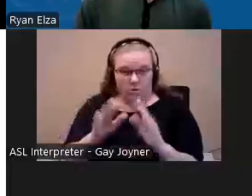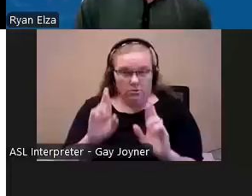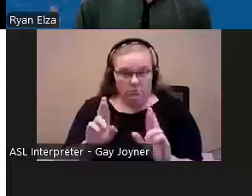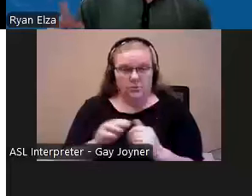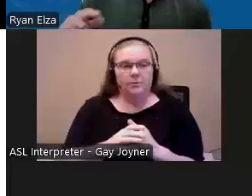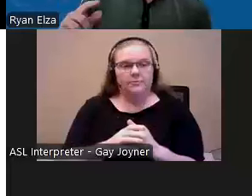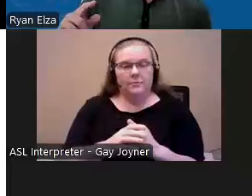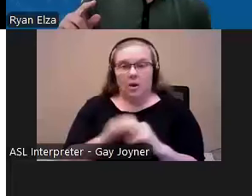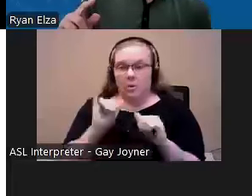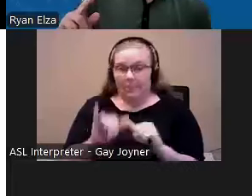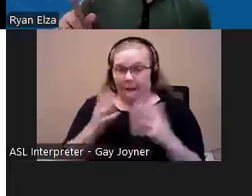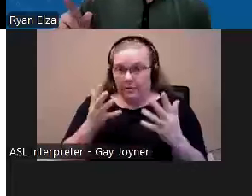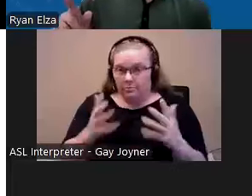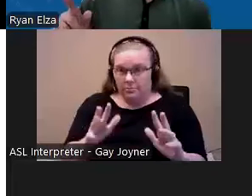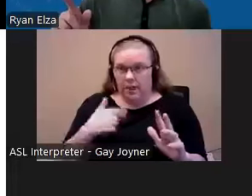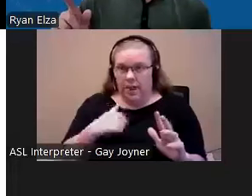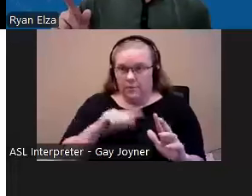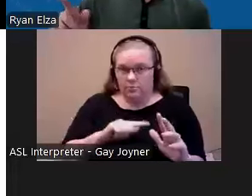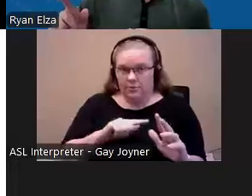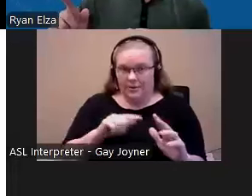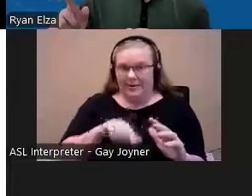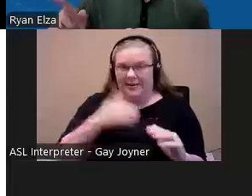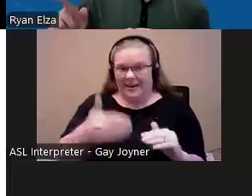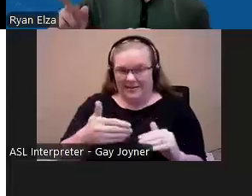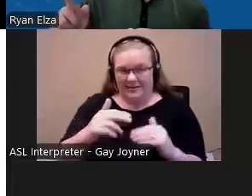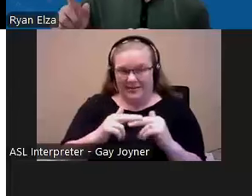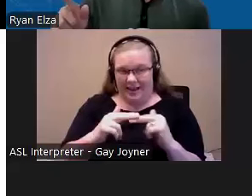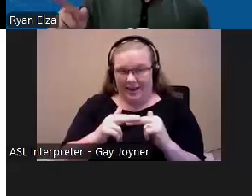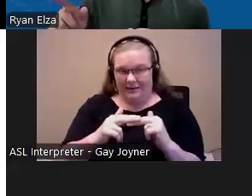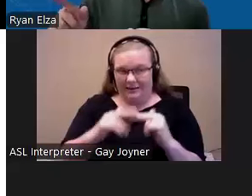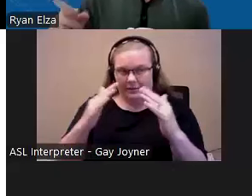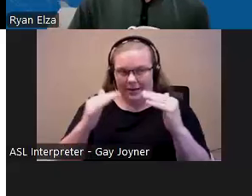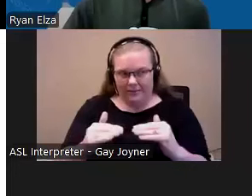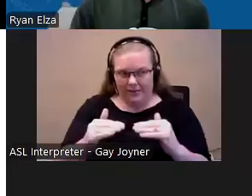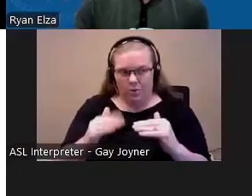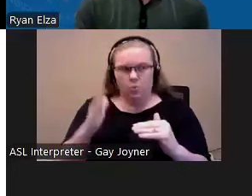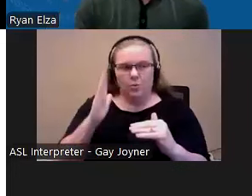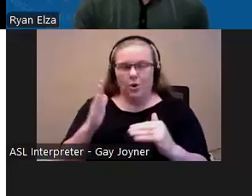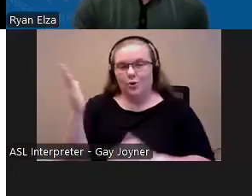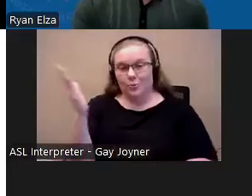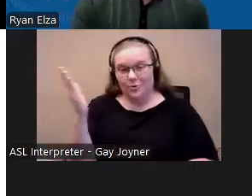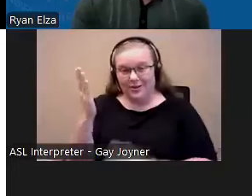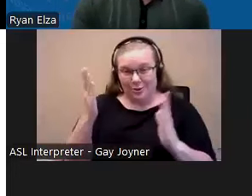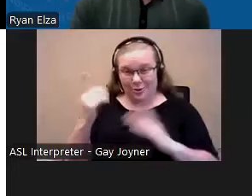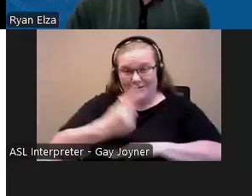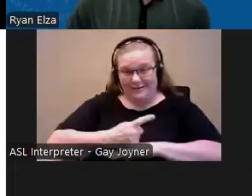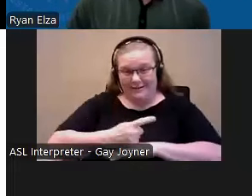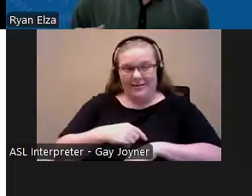With that, I'm going to, next light, next line, -- slide. We will go to our presenters. I would